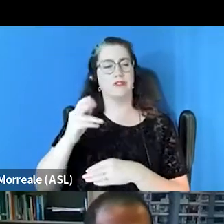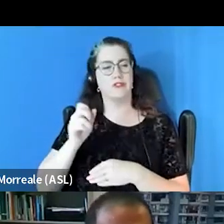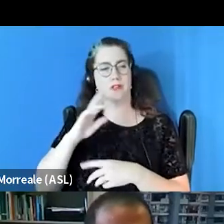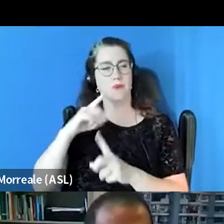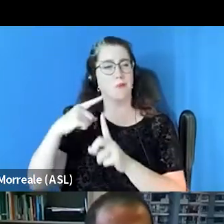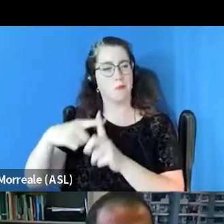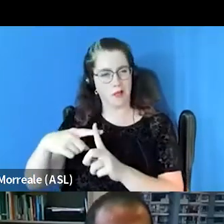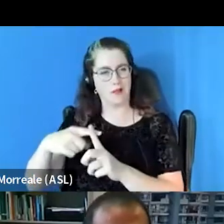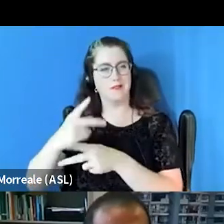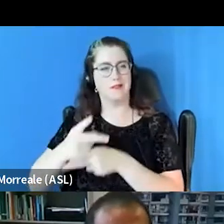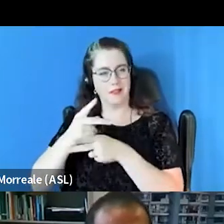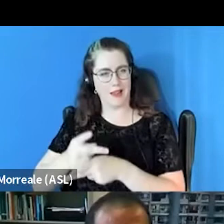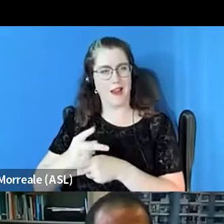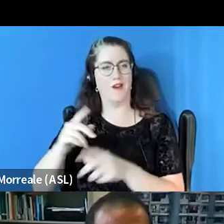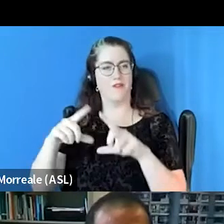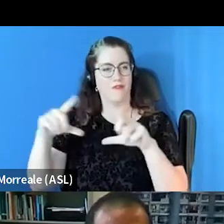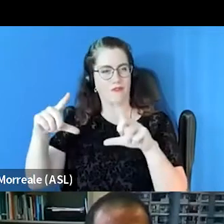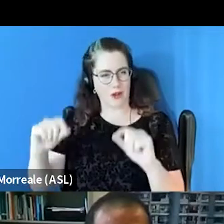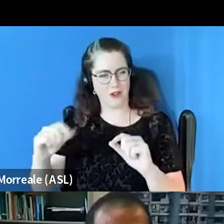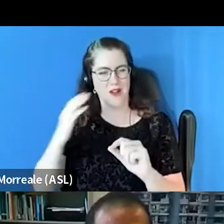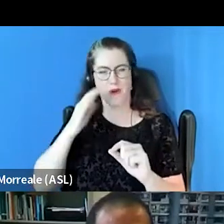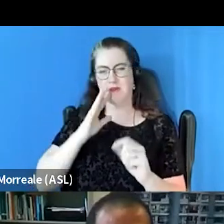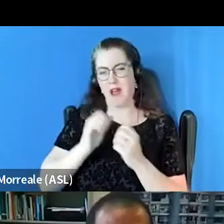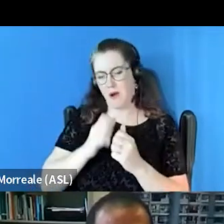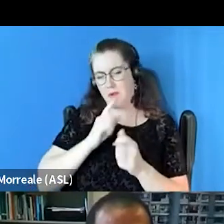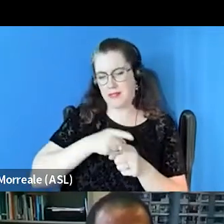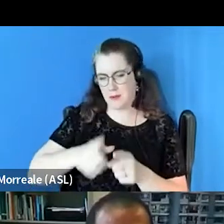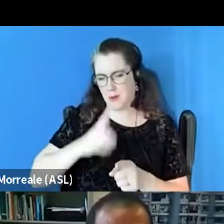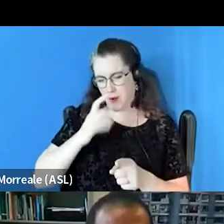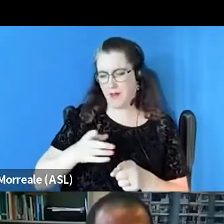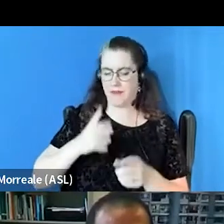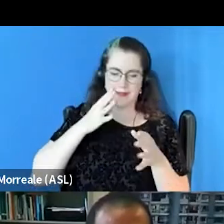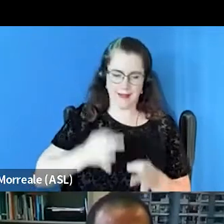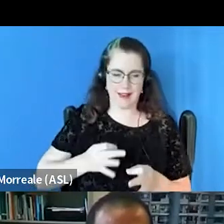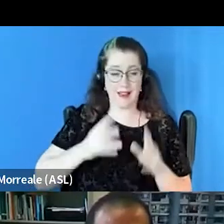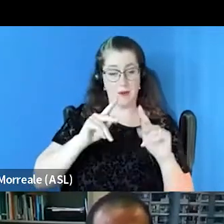And I know when I talk to our housing specialists, 'cause we have a dedicated housing specialist on this team.